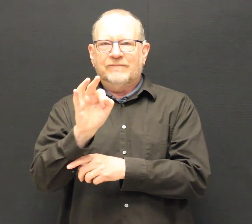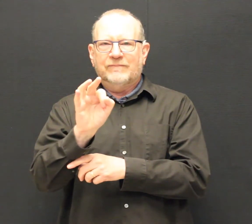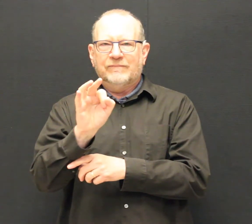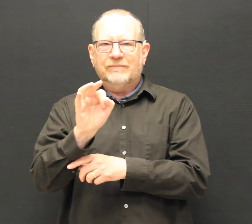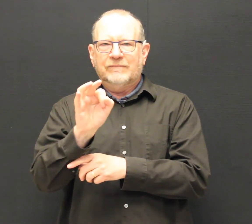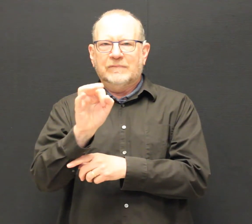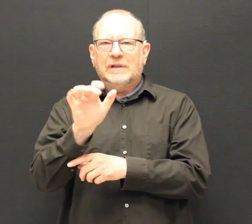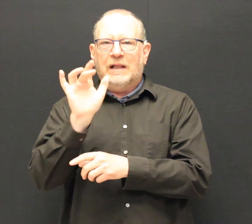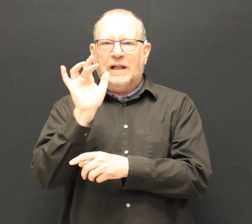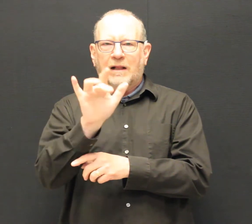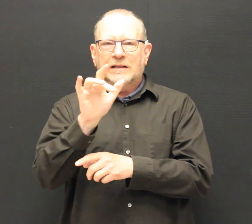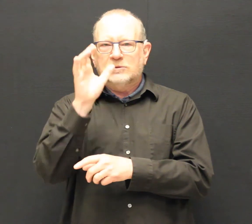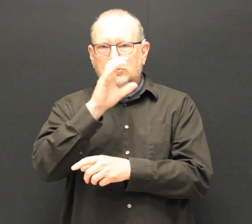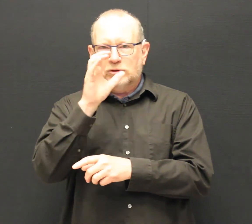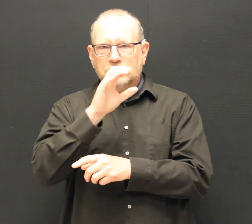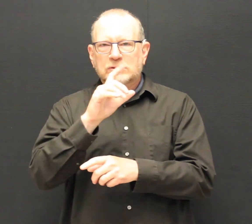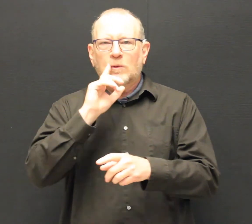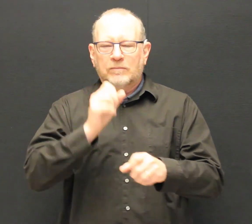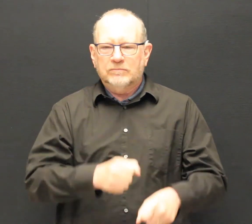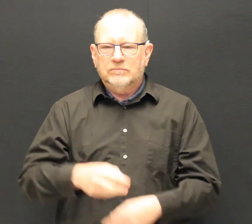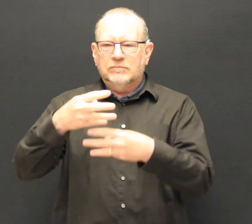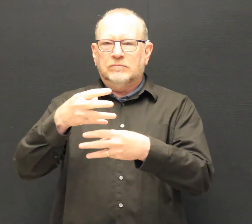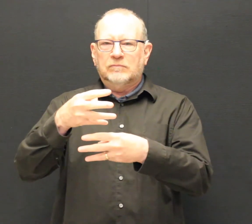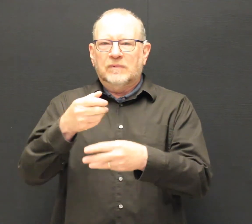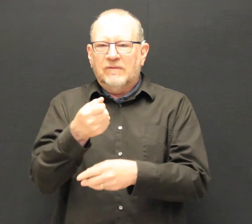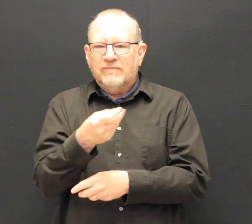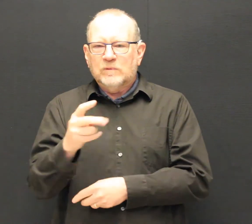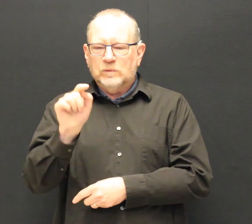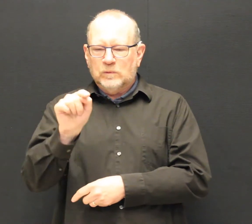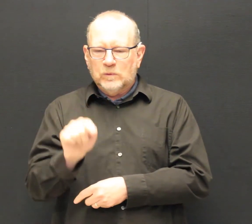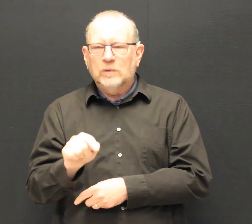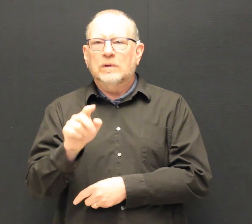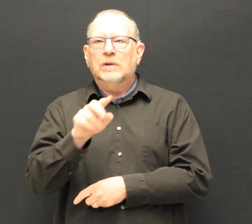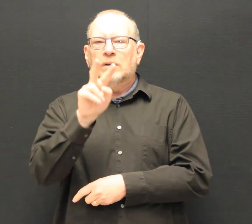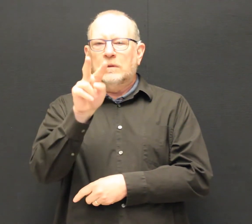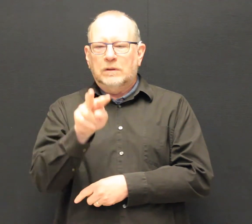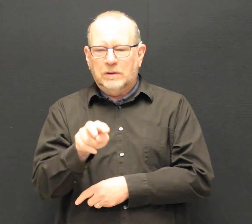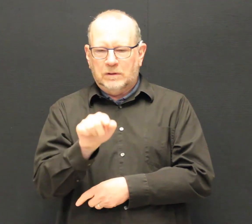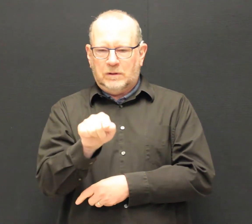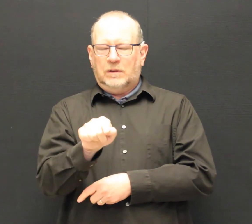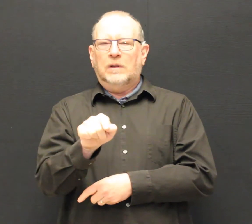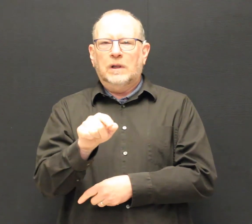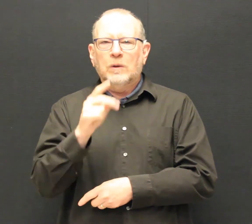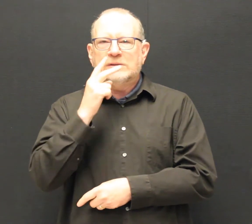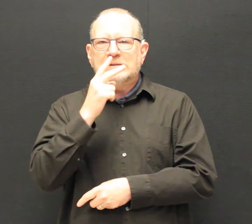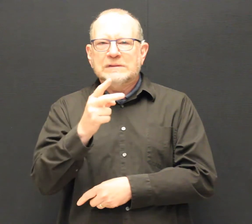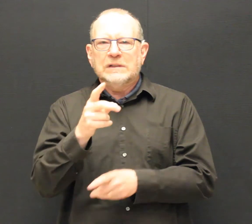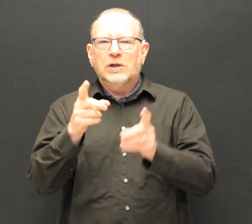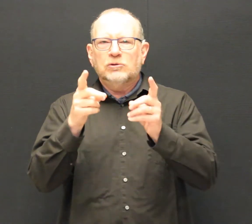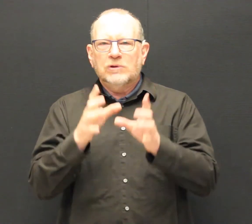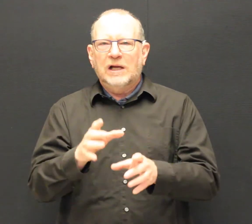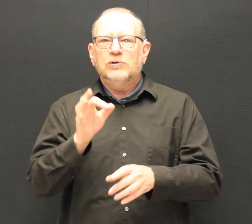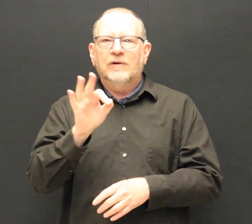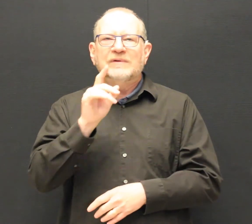and click on the search button. You will see